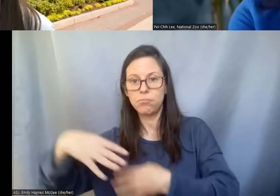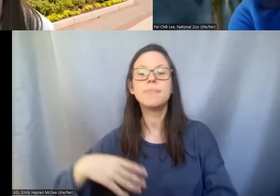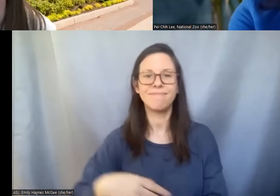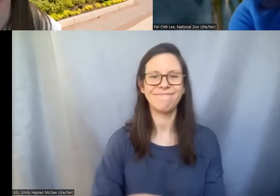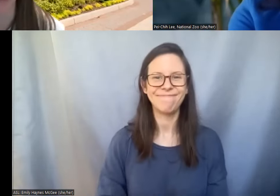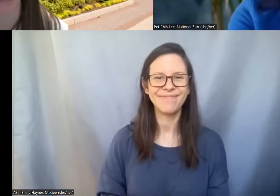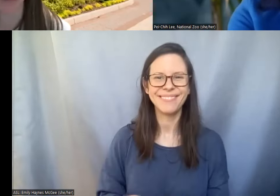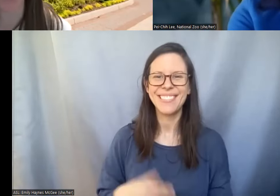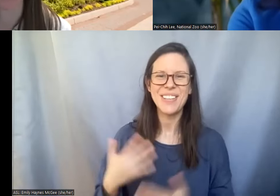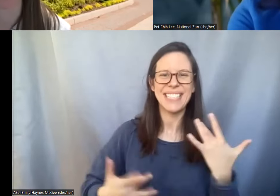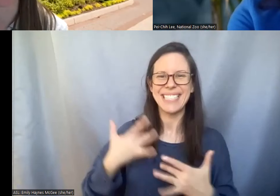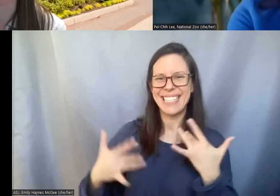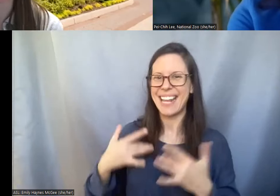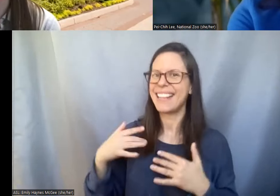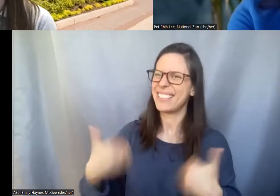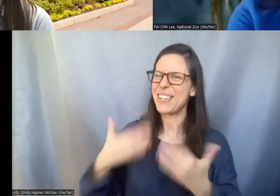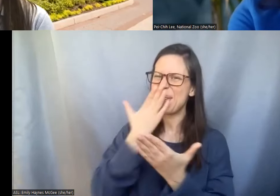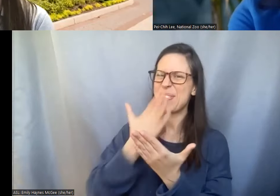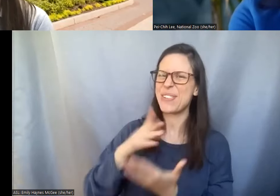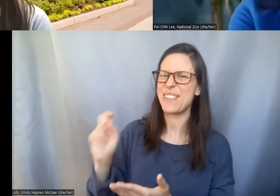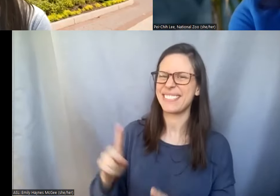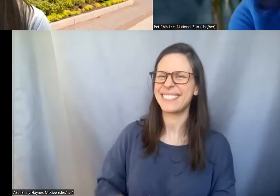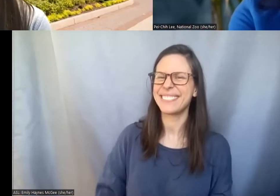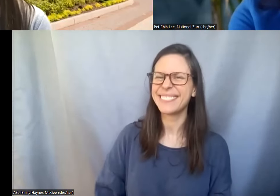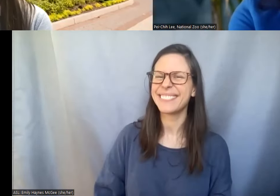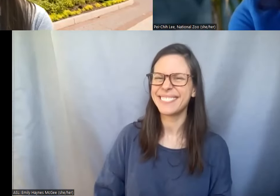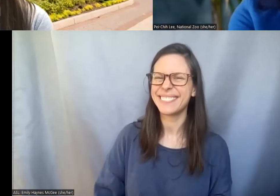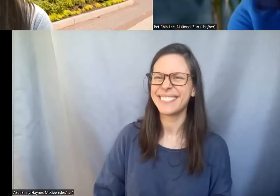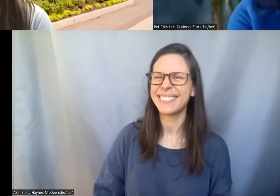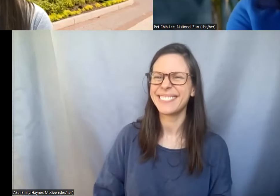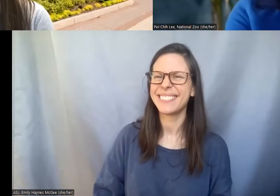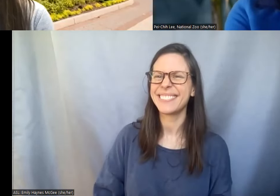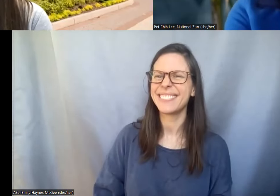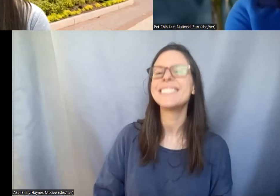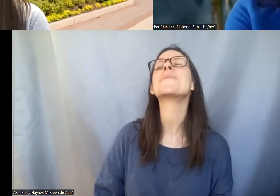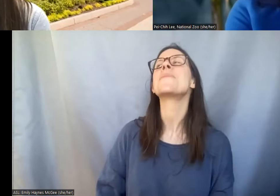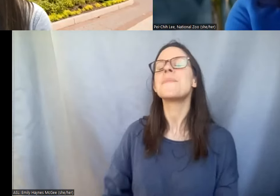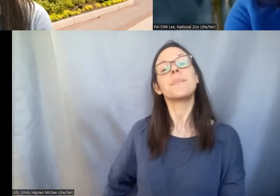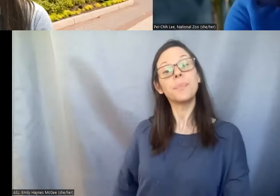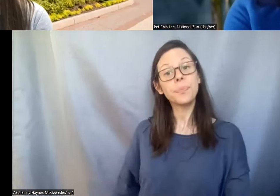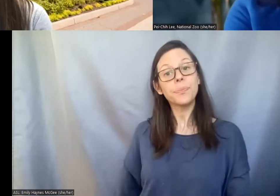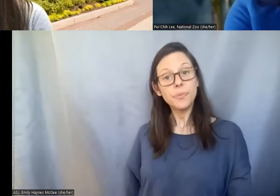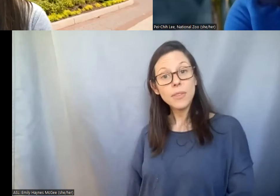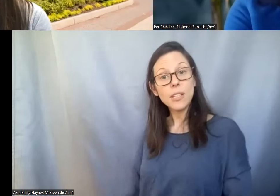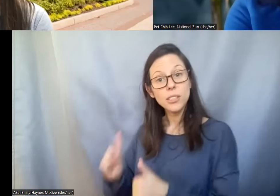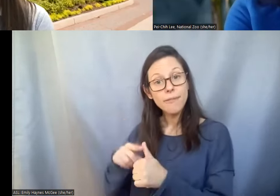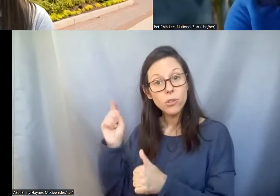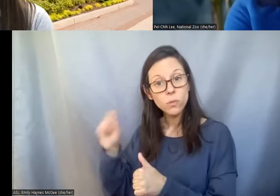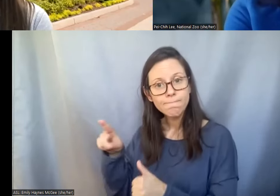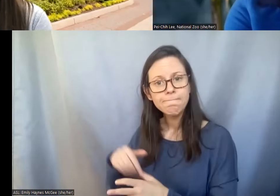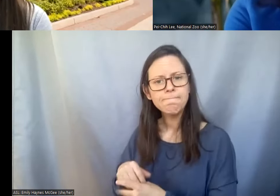excited Pei-Chih Lee these are some great questions. So first question we have here is how did you get